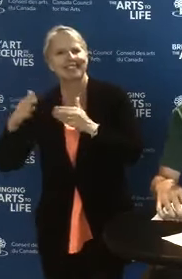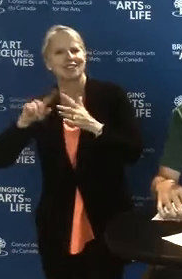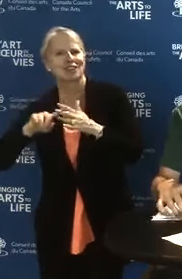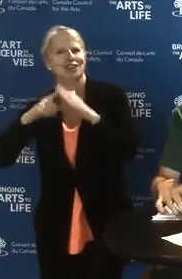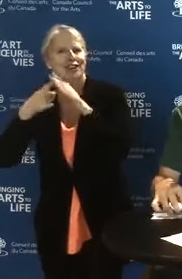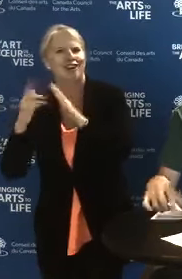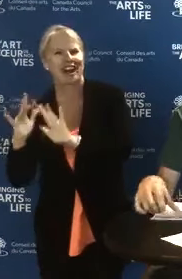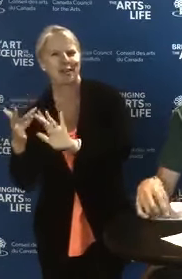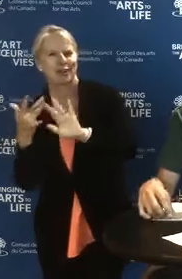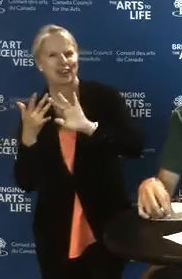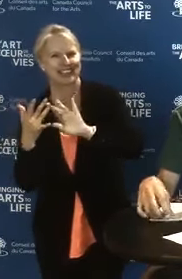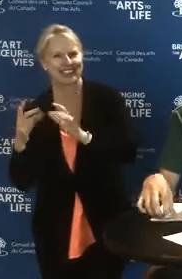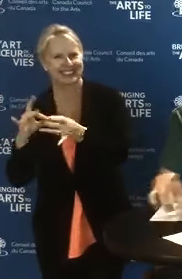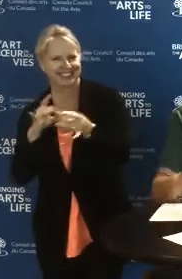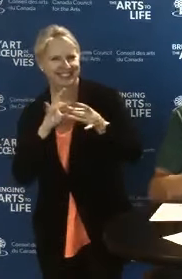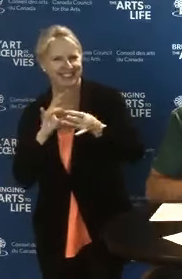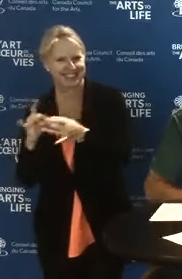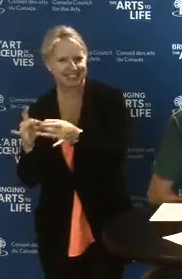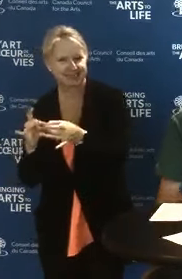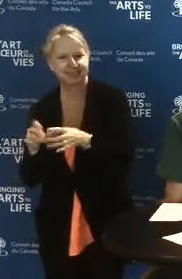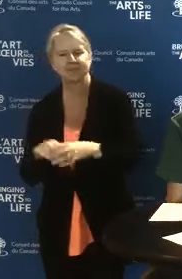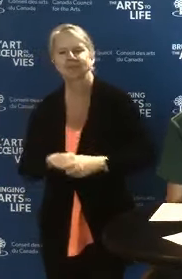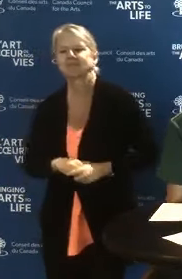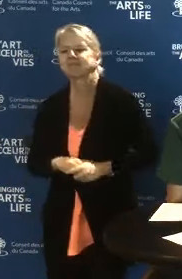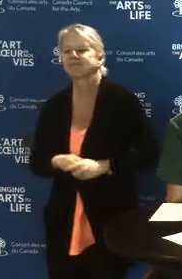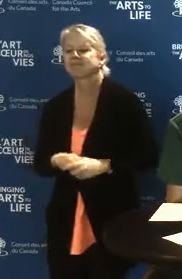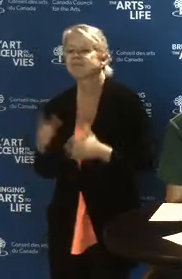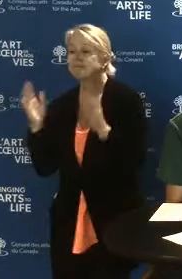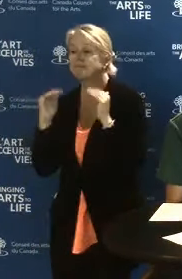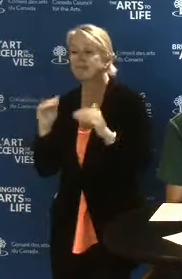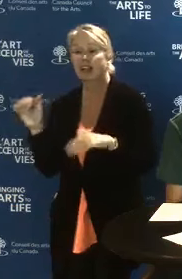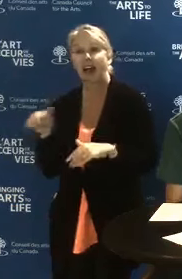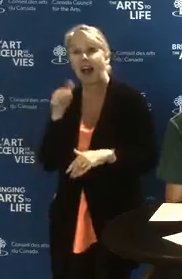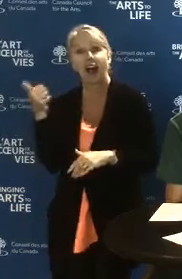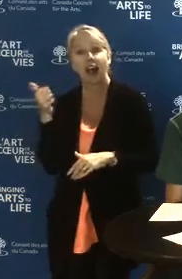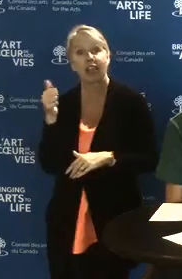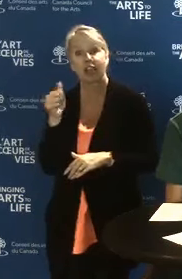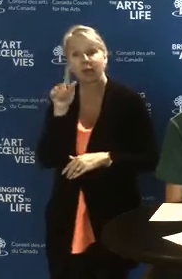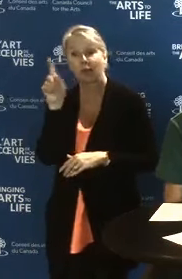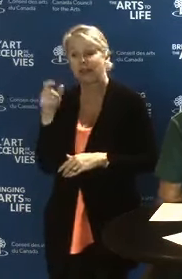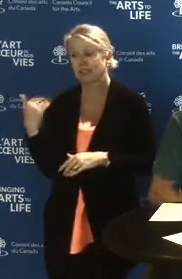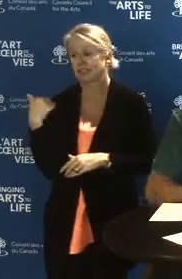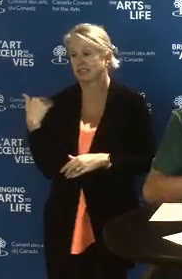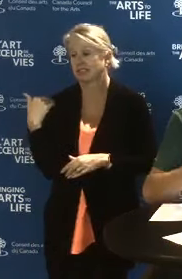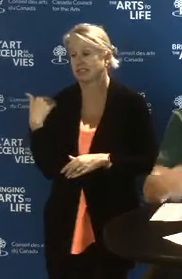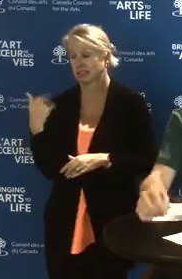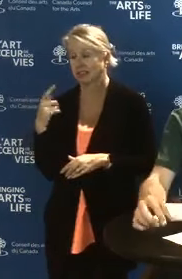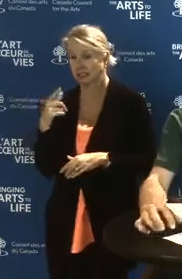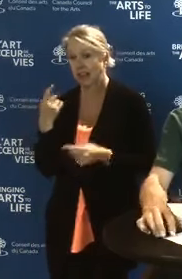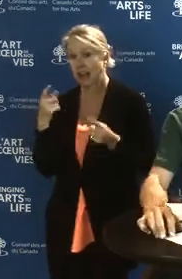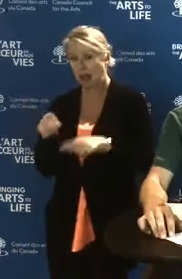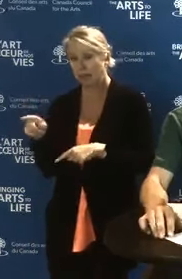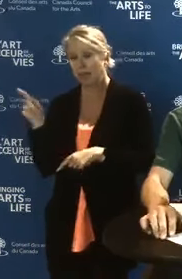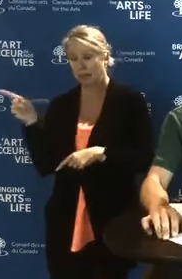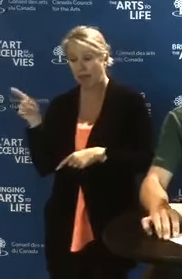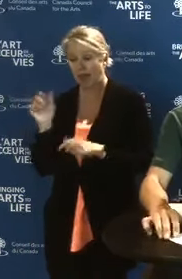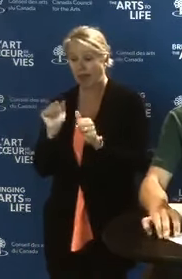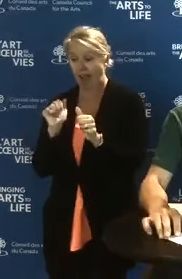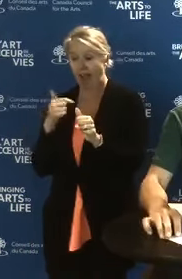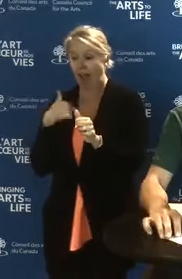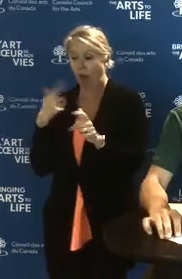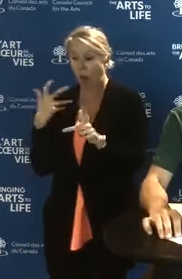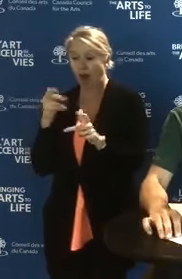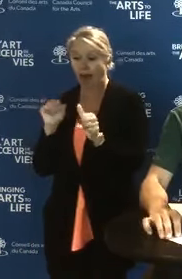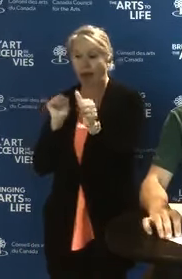Another question we see is: Does updating our website count as transforming how we work?